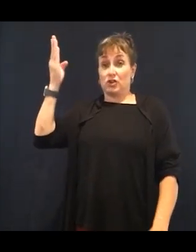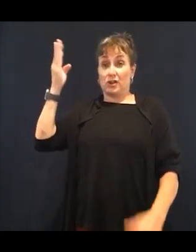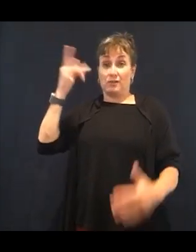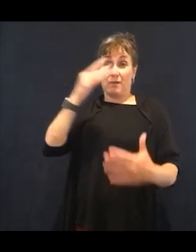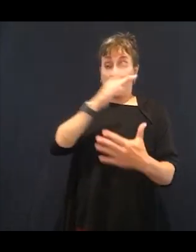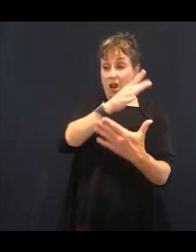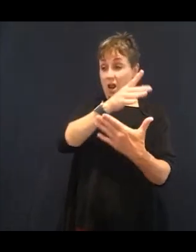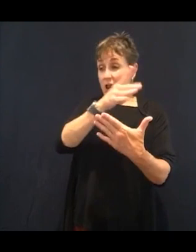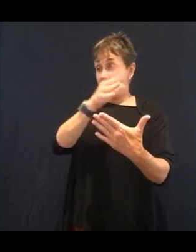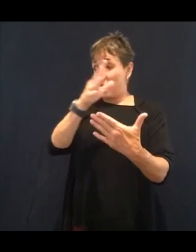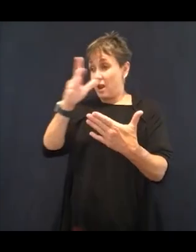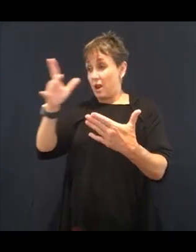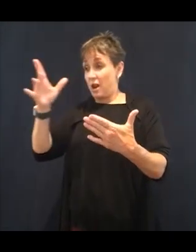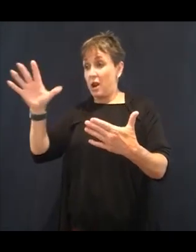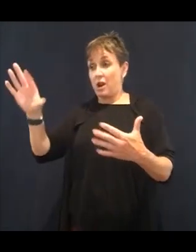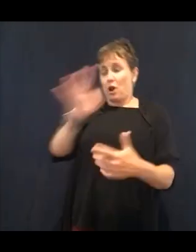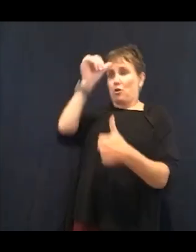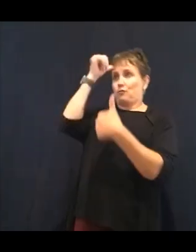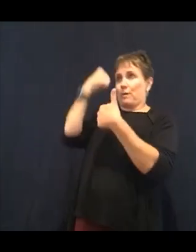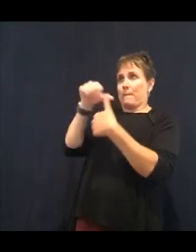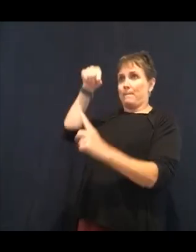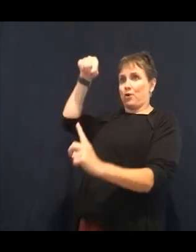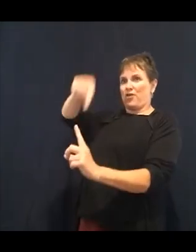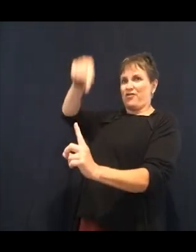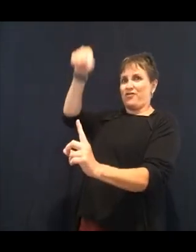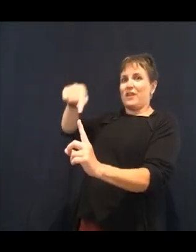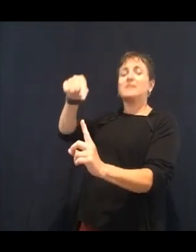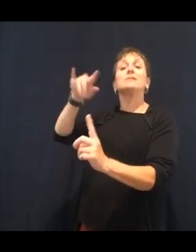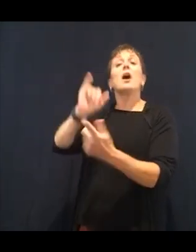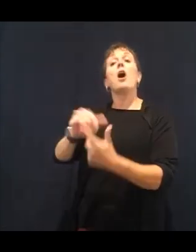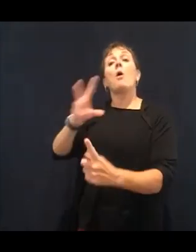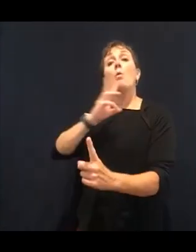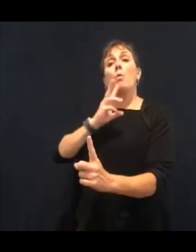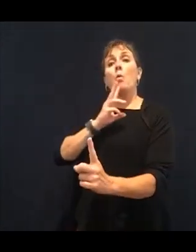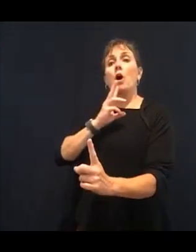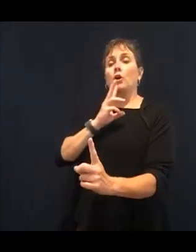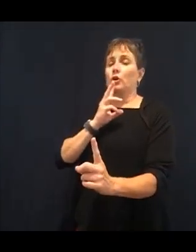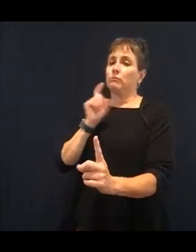to be the most important thing that you do each and every day because the symptoms